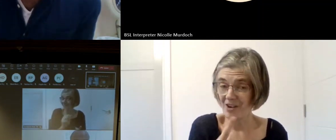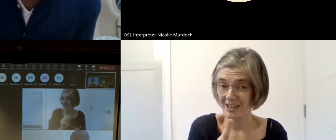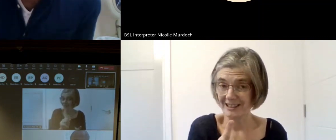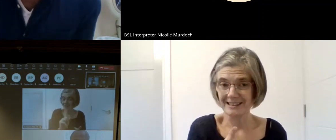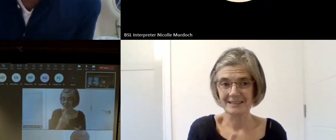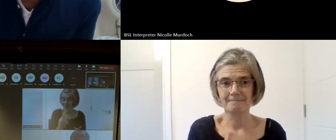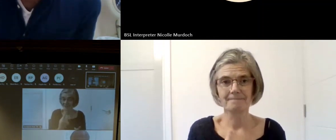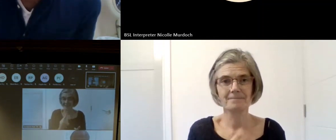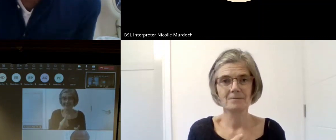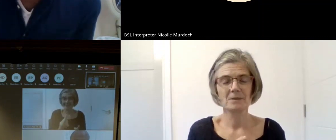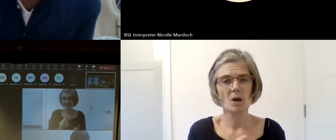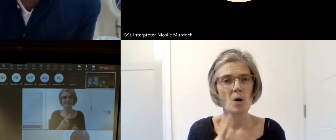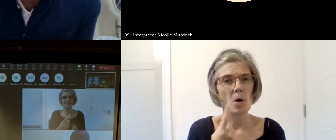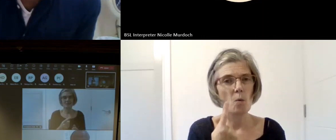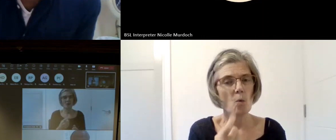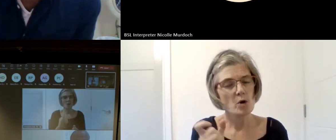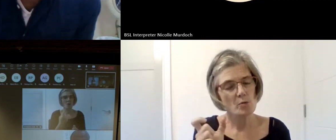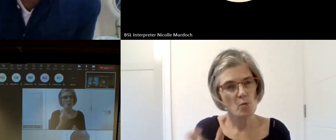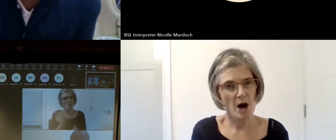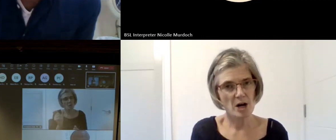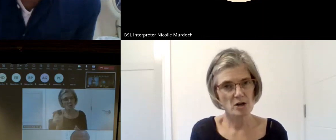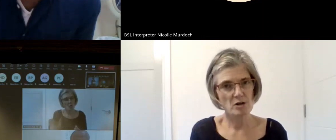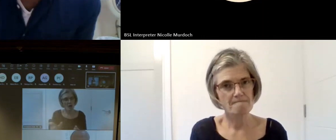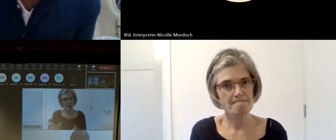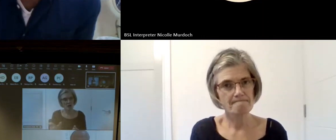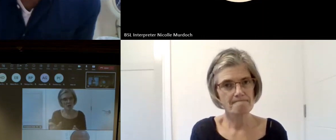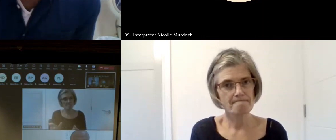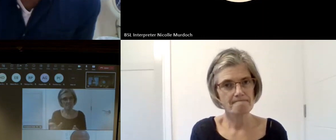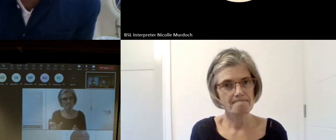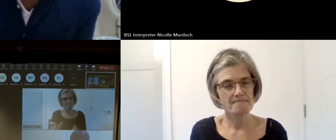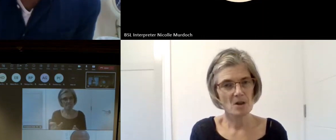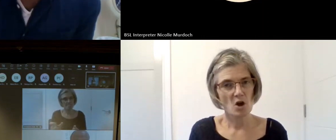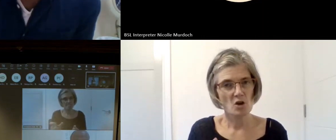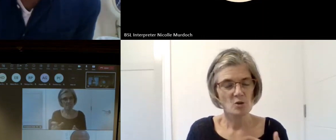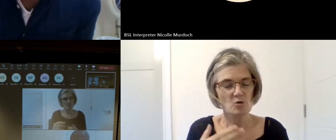word for resilience in the sector so I don't I don't I don't know the planet could be sucession